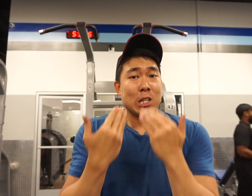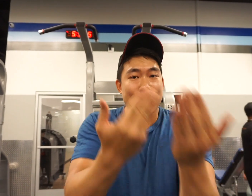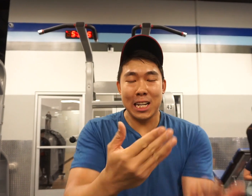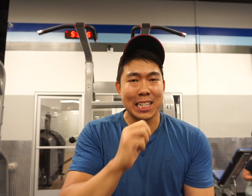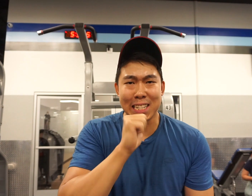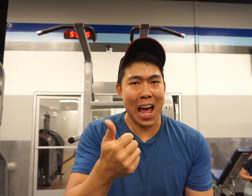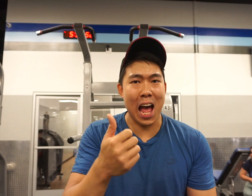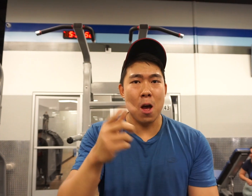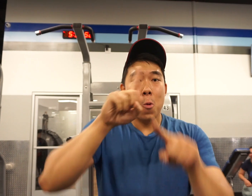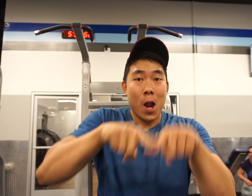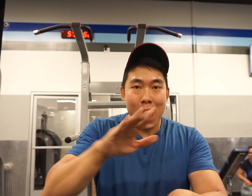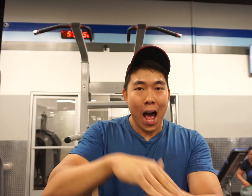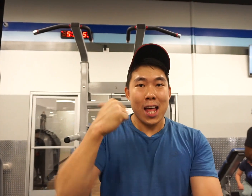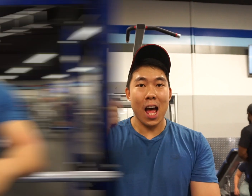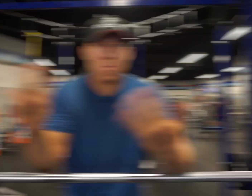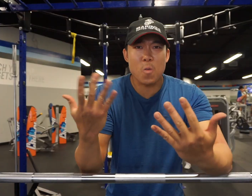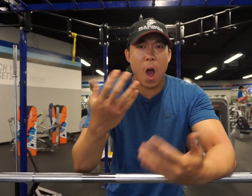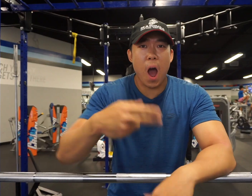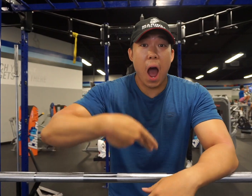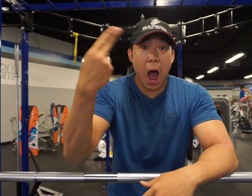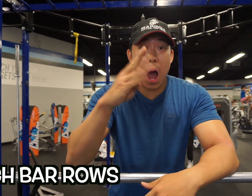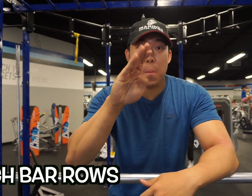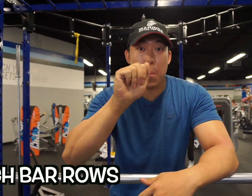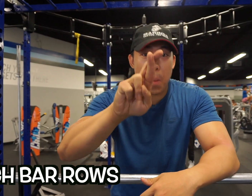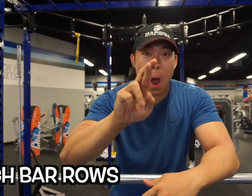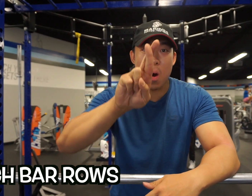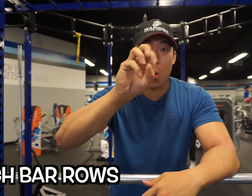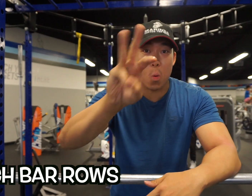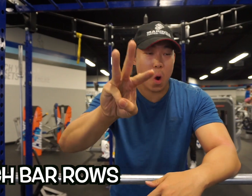I suggest you don’t rely on this exercise to get your first pull up. What is high bar row or inverted row?